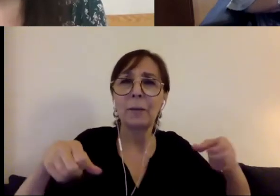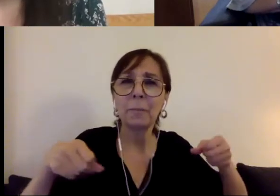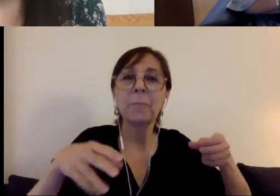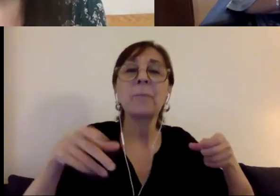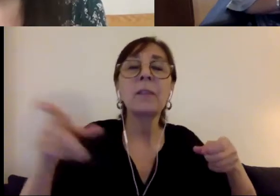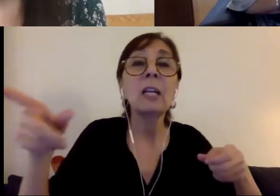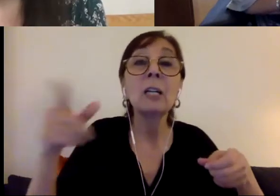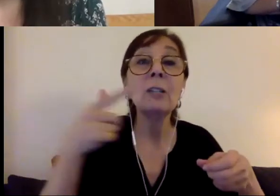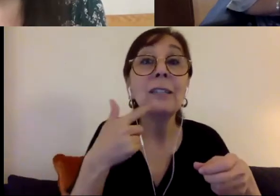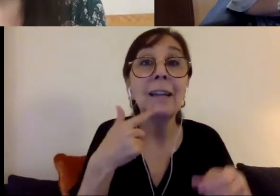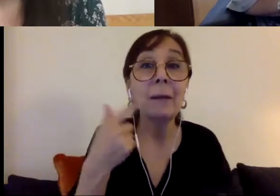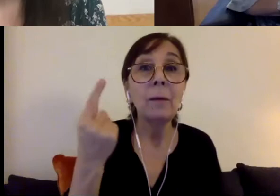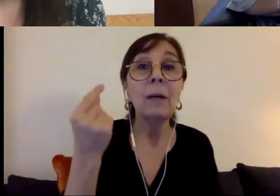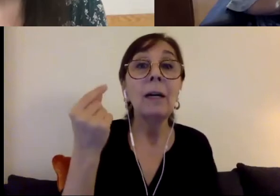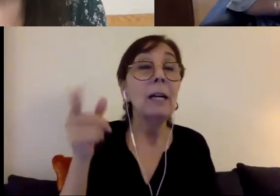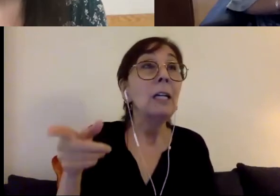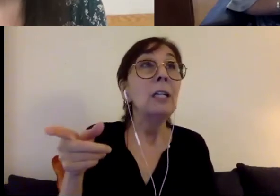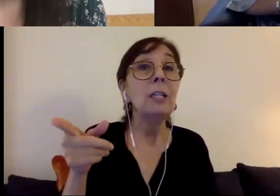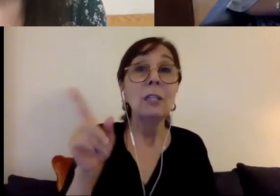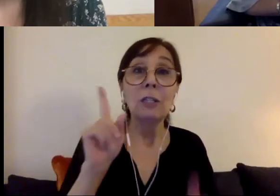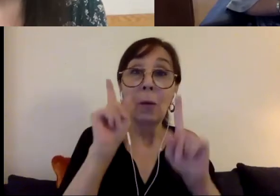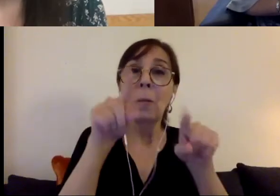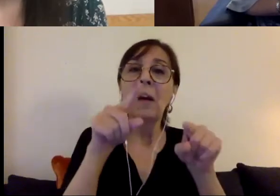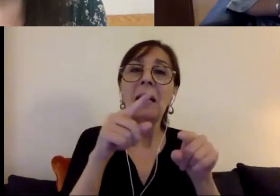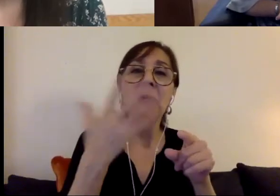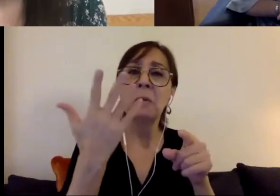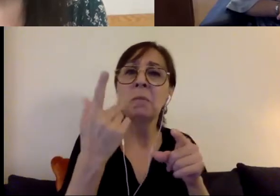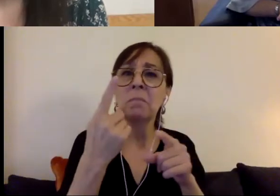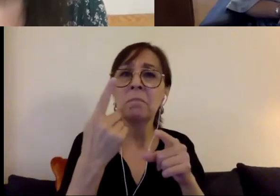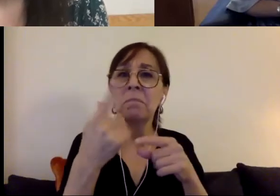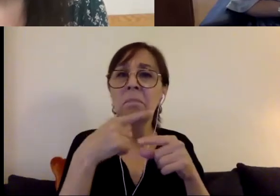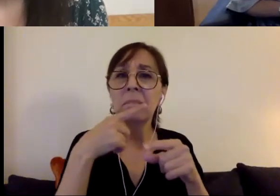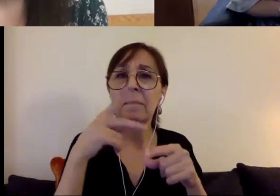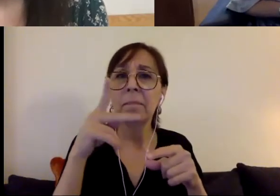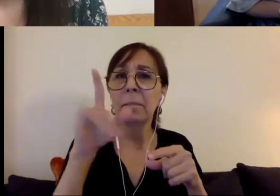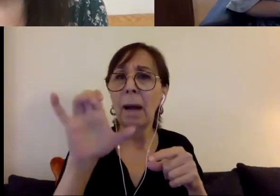went to a regular school because the individuals with Disabilities Education